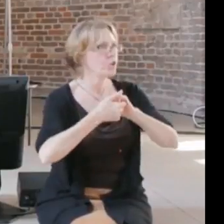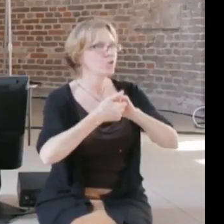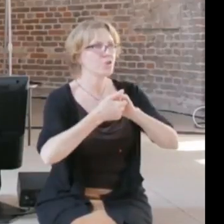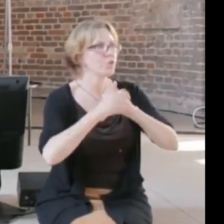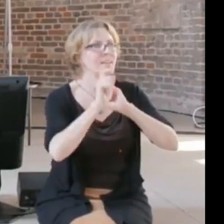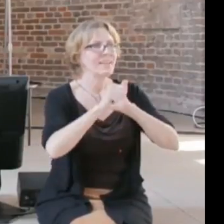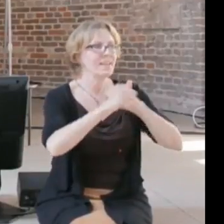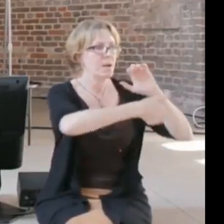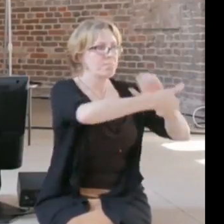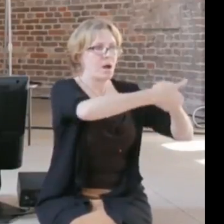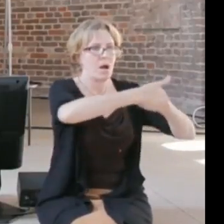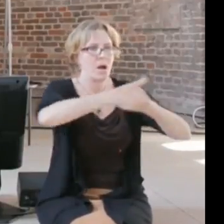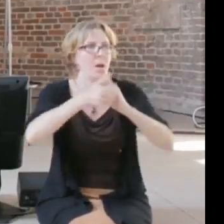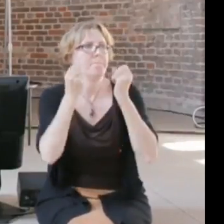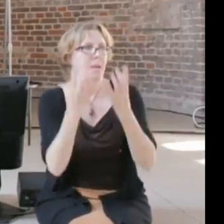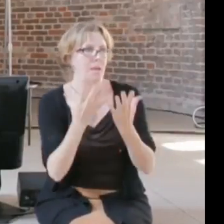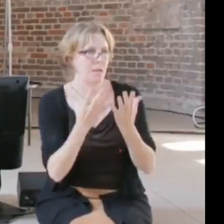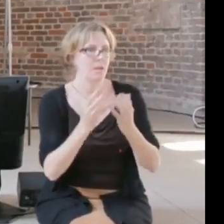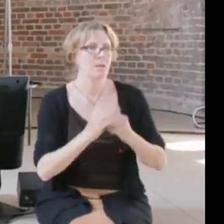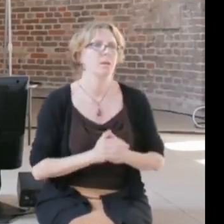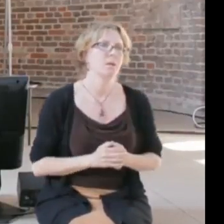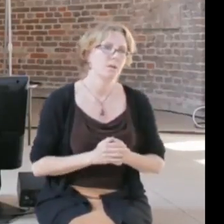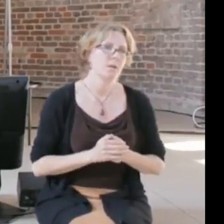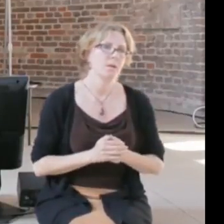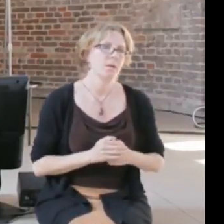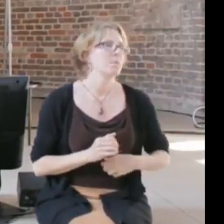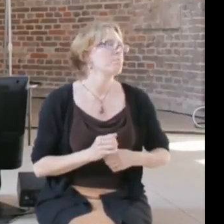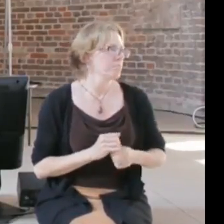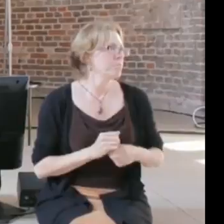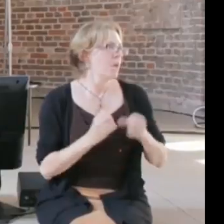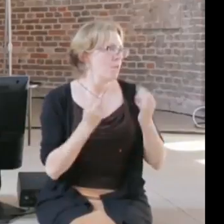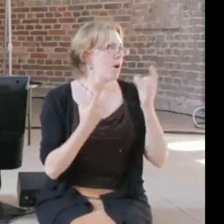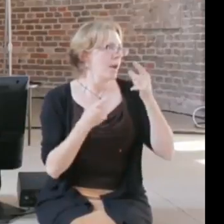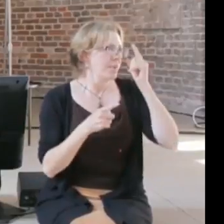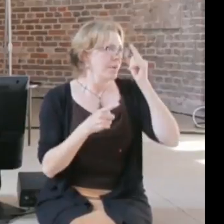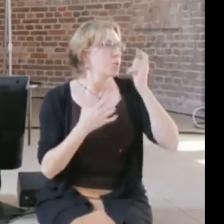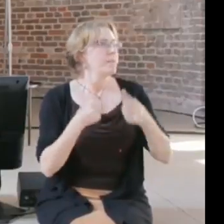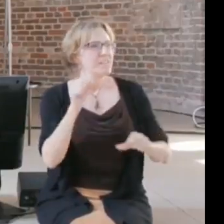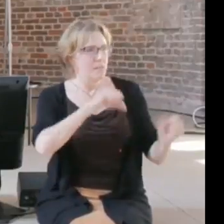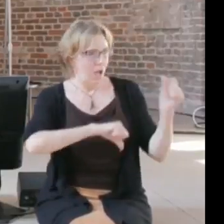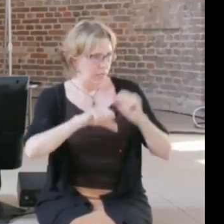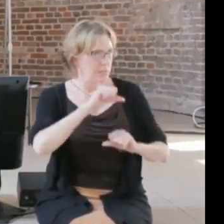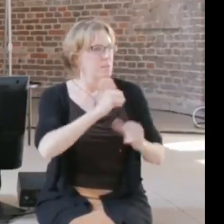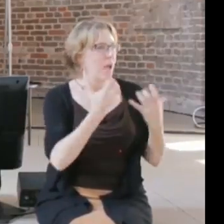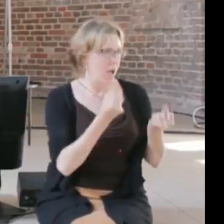in the political community, there is definitely lots going on in industry, but there are not